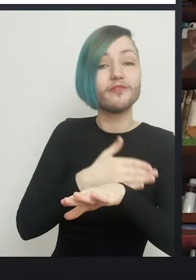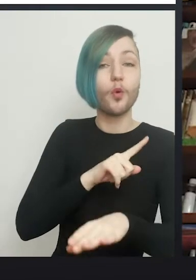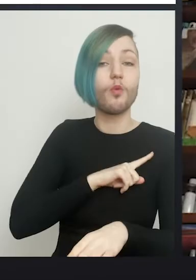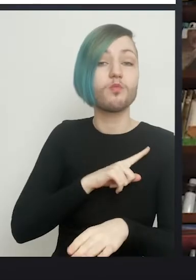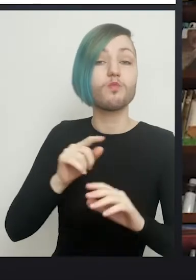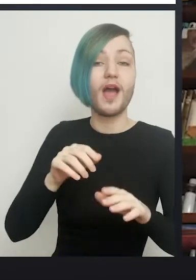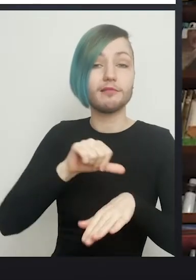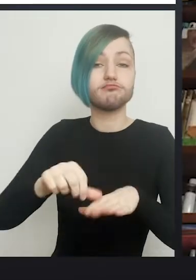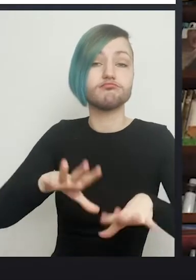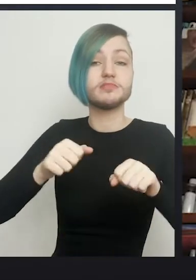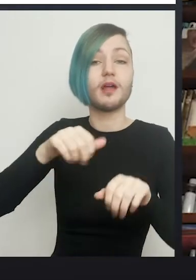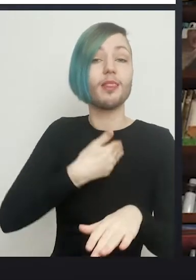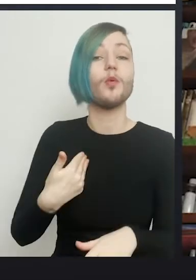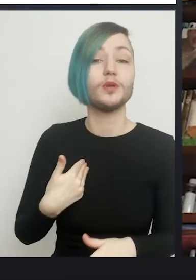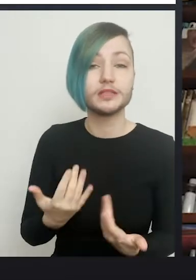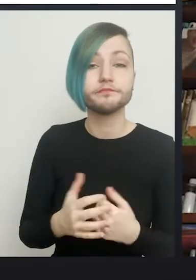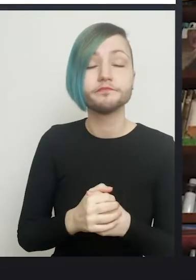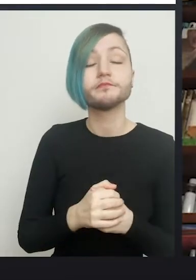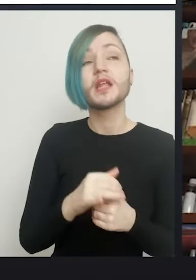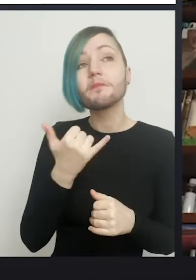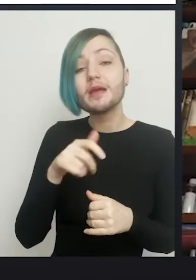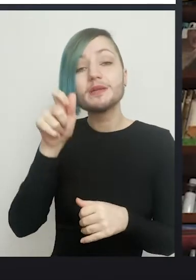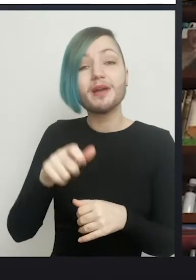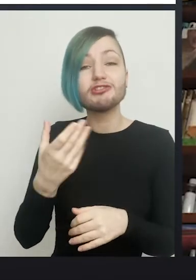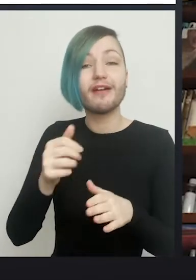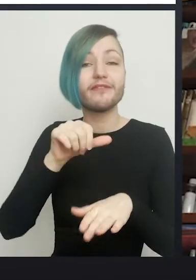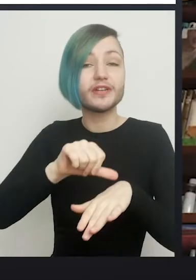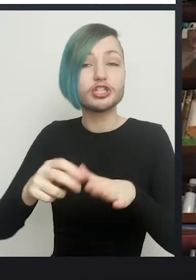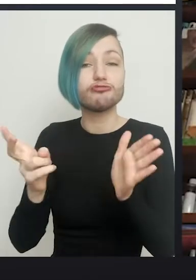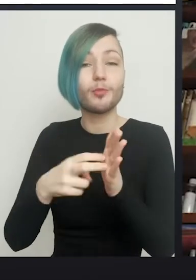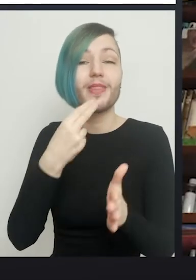If the patient is on an afternoon list, sometimes they come in the morning of the surgery. Okay.